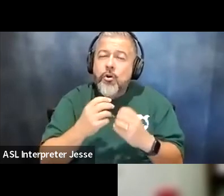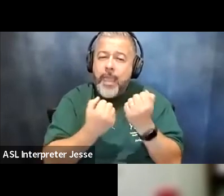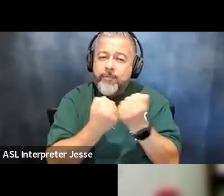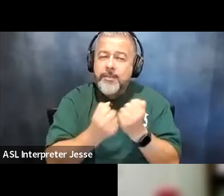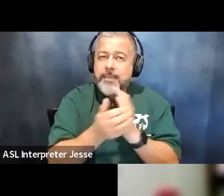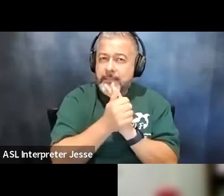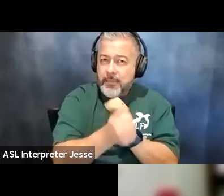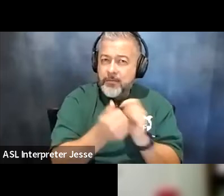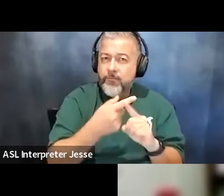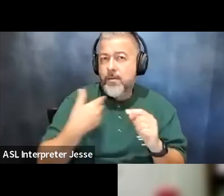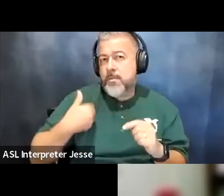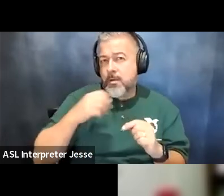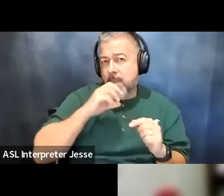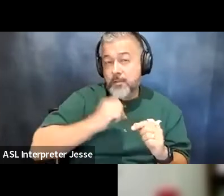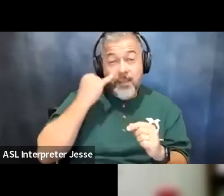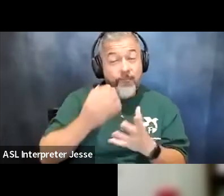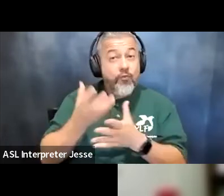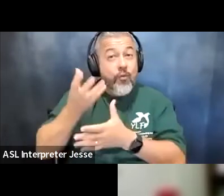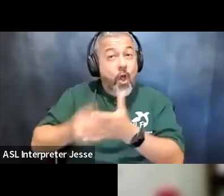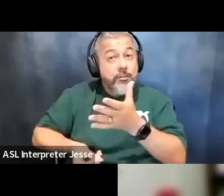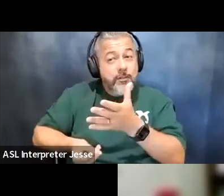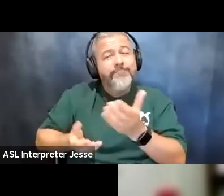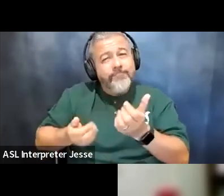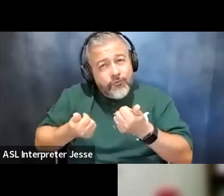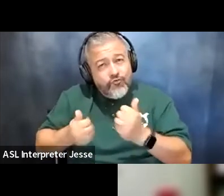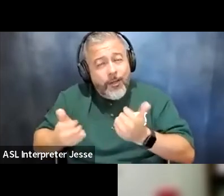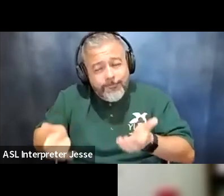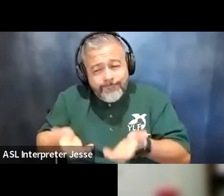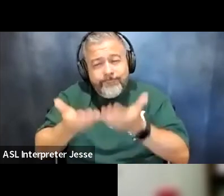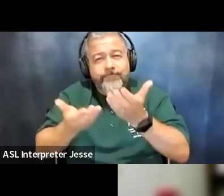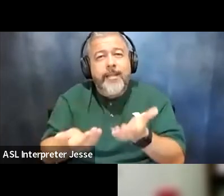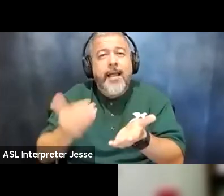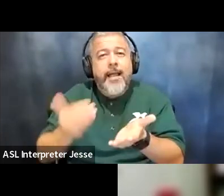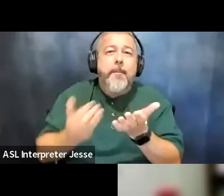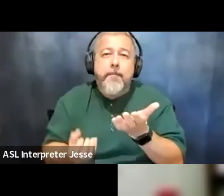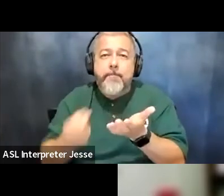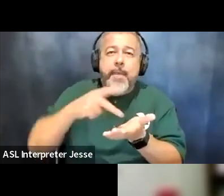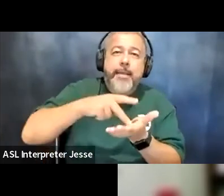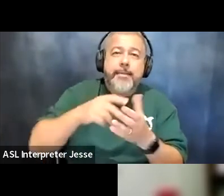and if we've lost them go ahead and nurture those advocacy skills back into them because